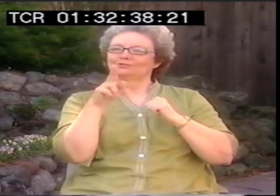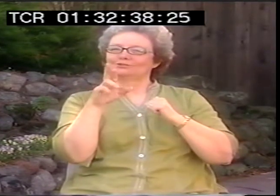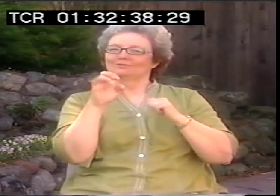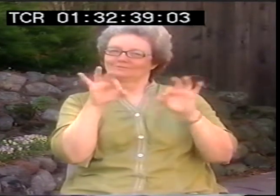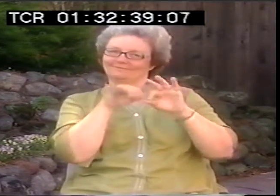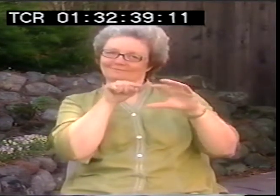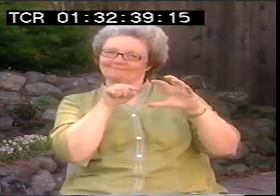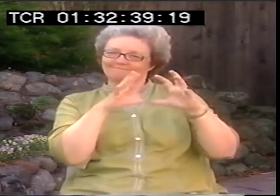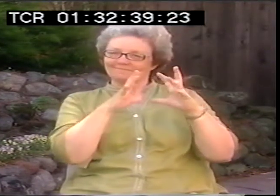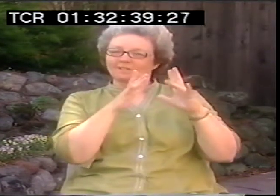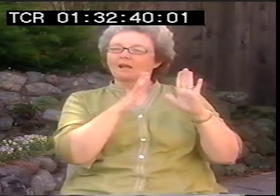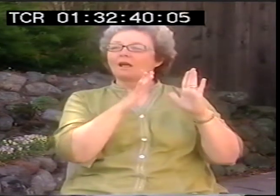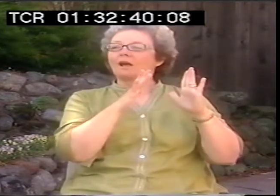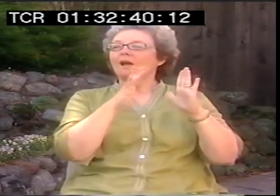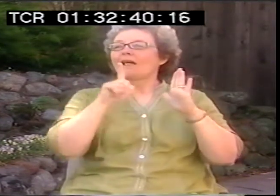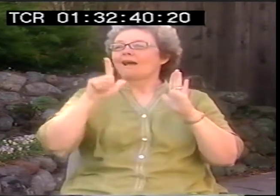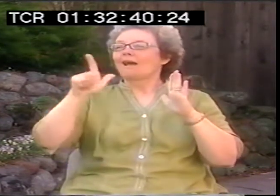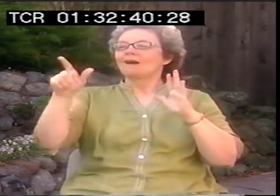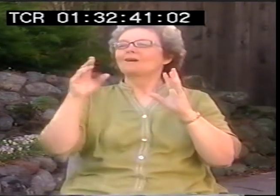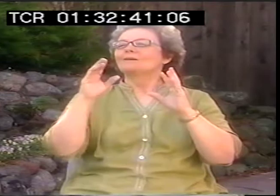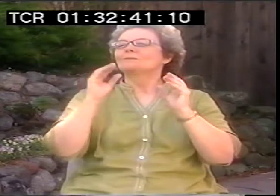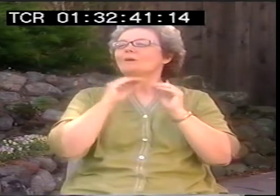My poems very much based on the structure.